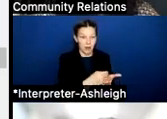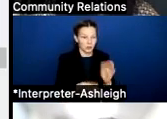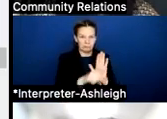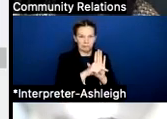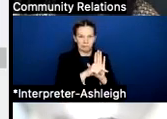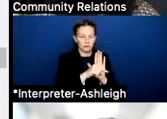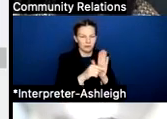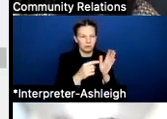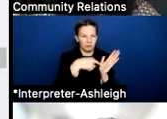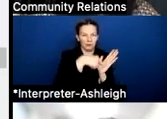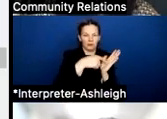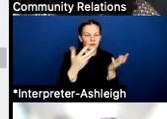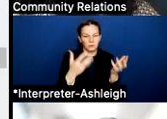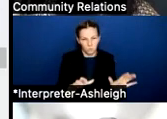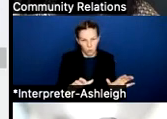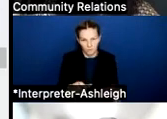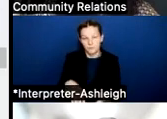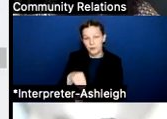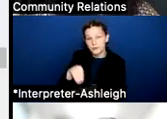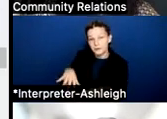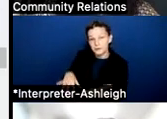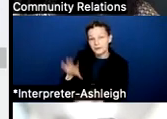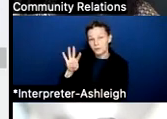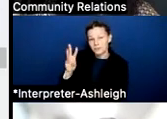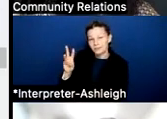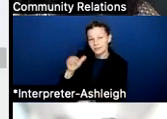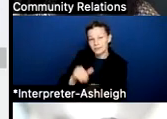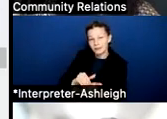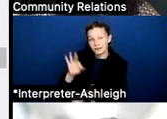we were 46,928, which is higher than this.